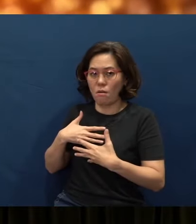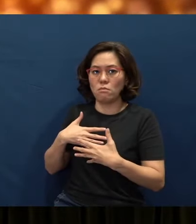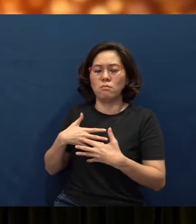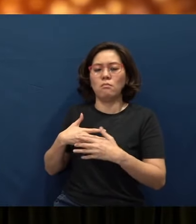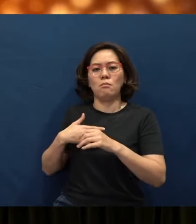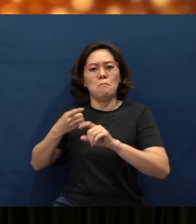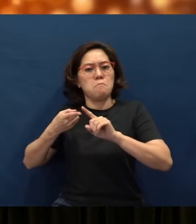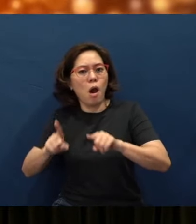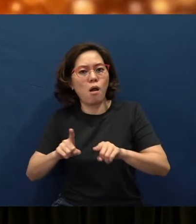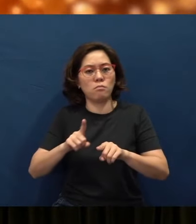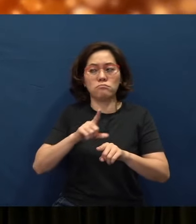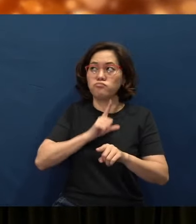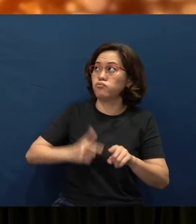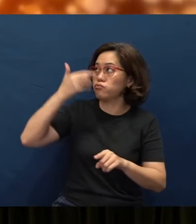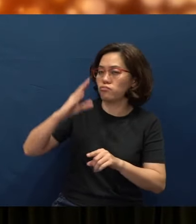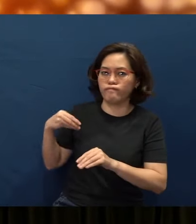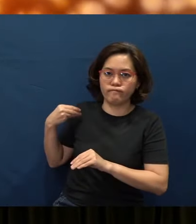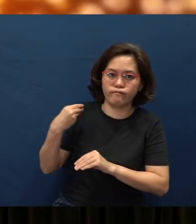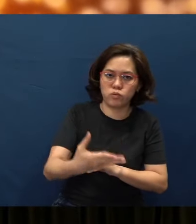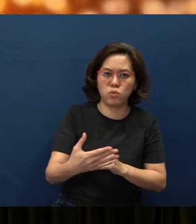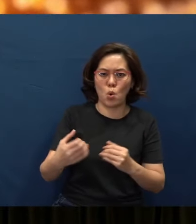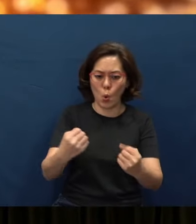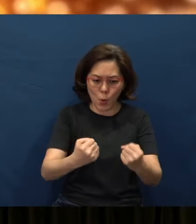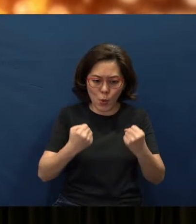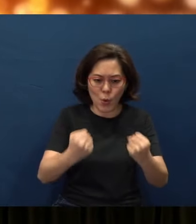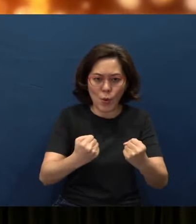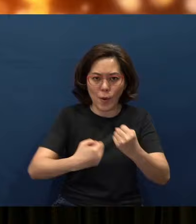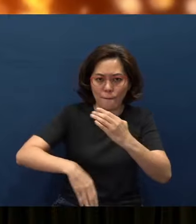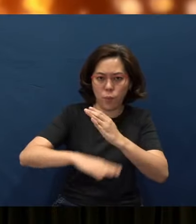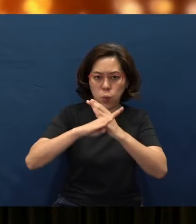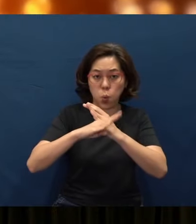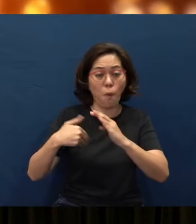but the Lord God provided them with both strength and protection.